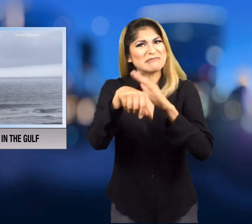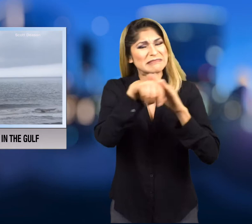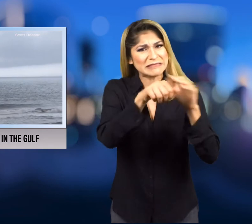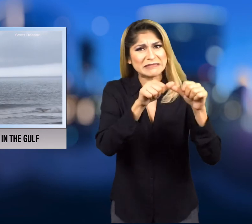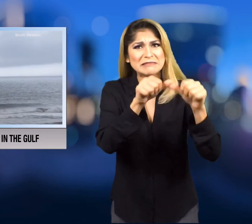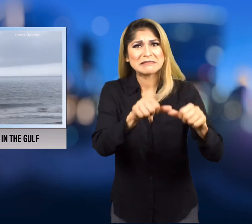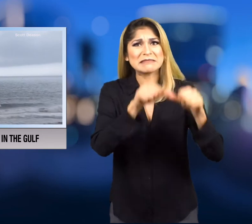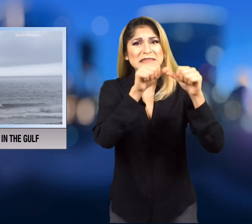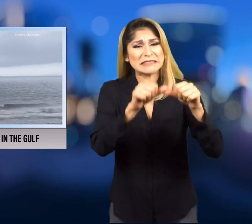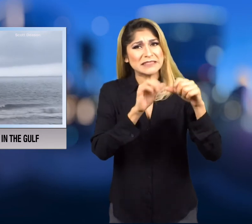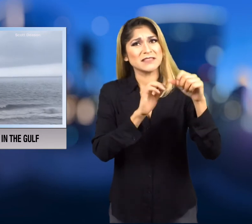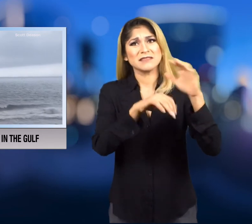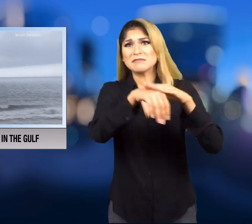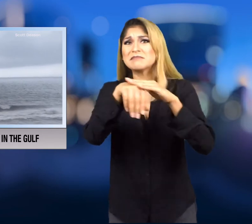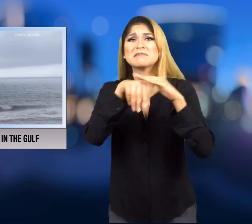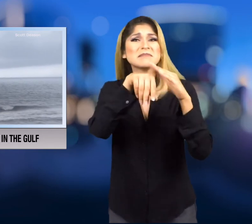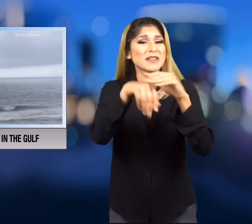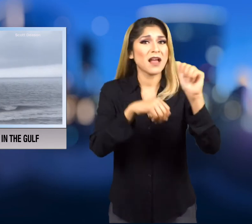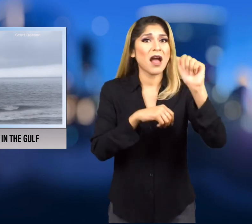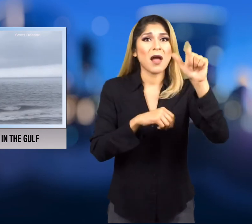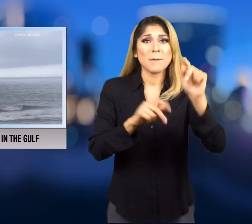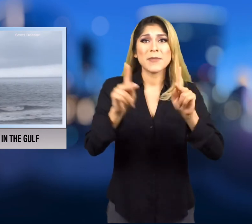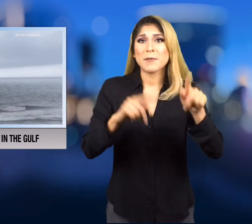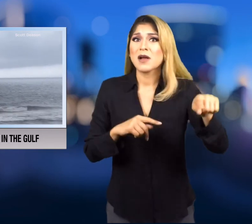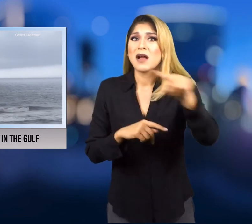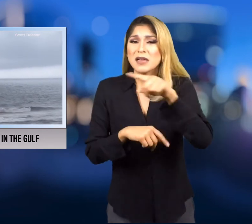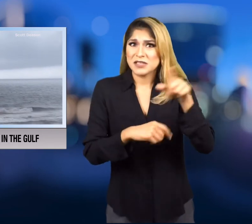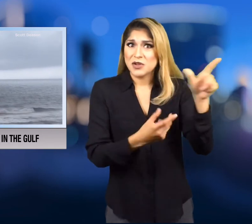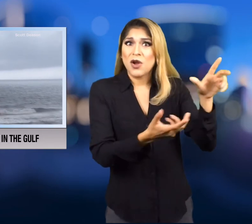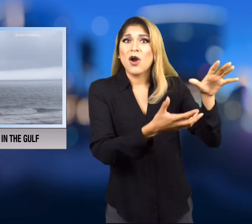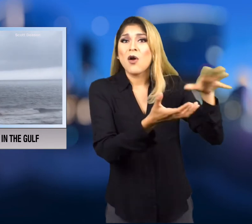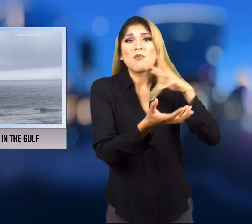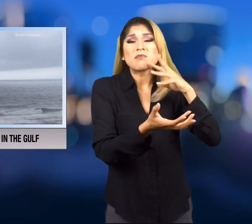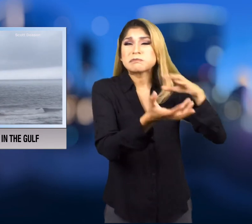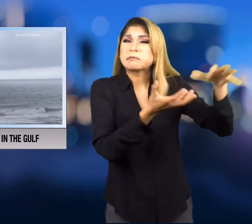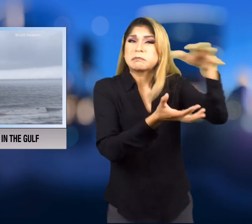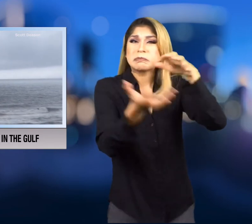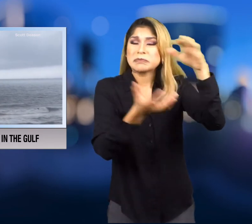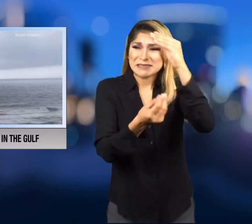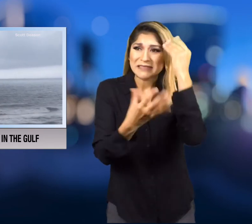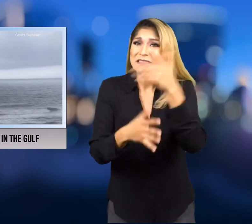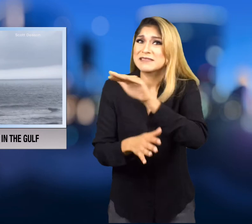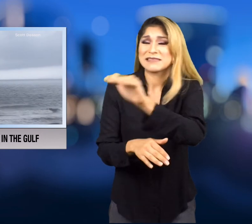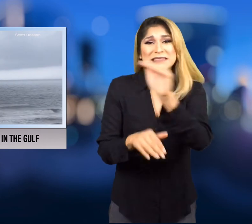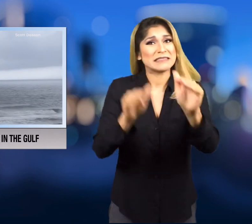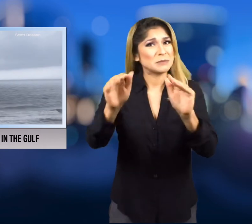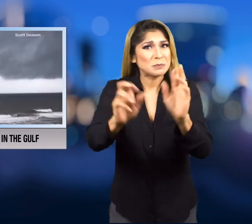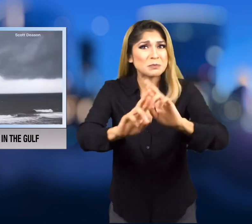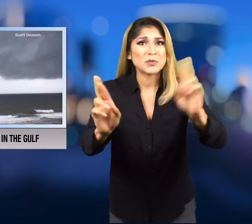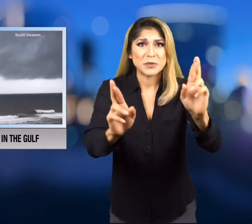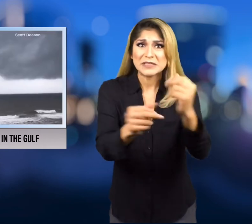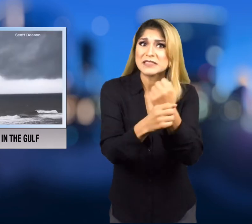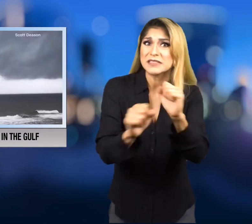placed much of Alabama under a hurricane warning.